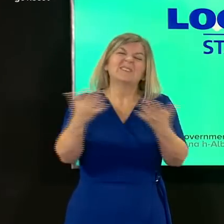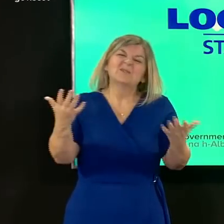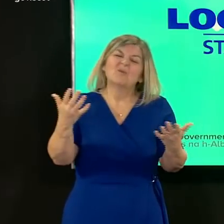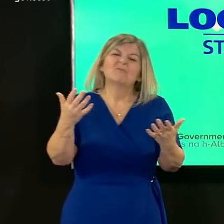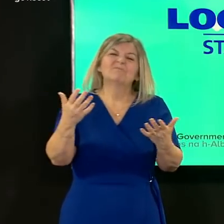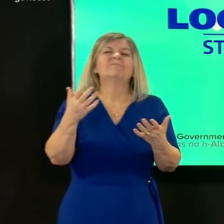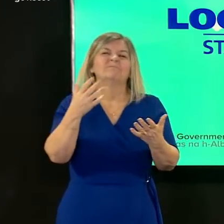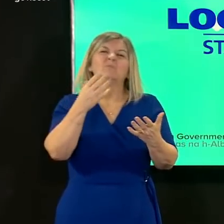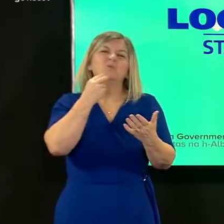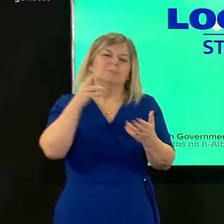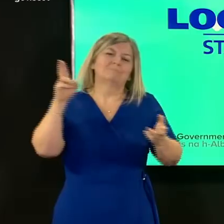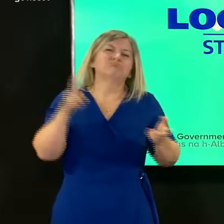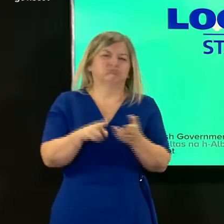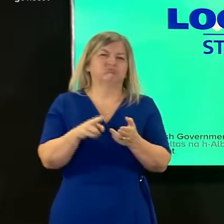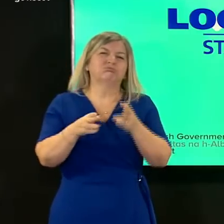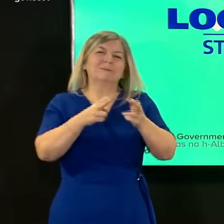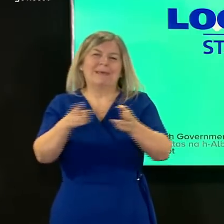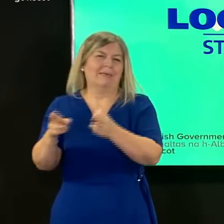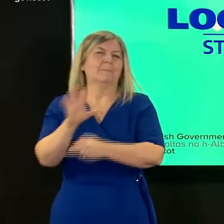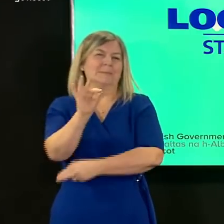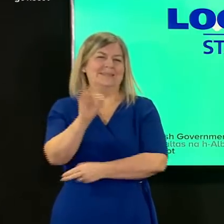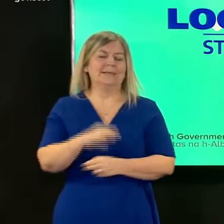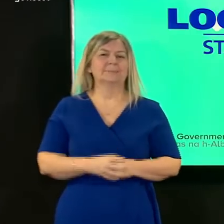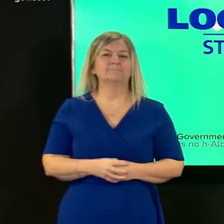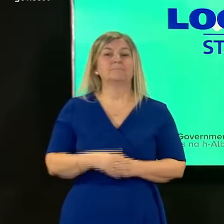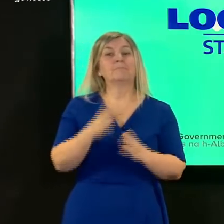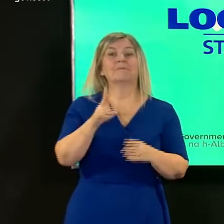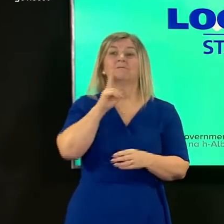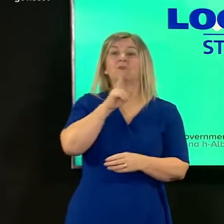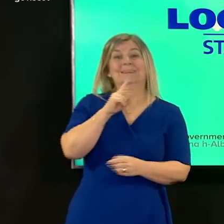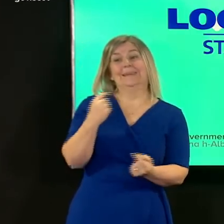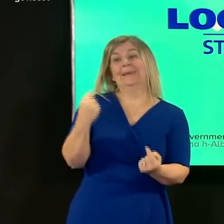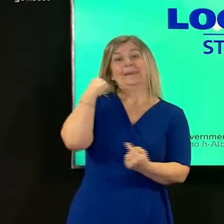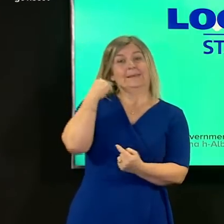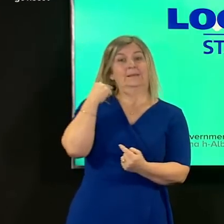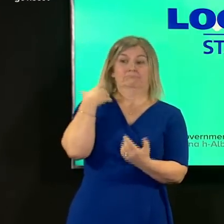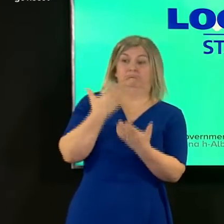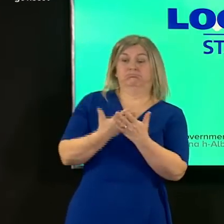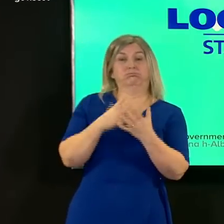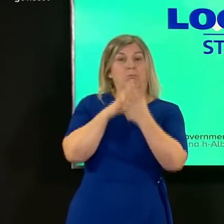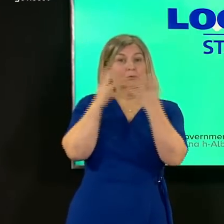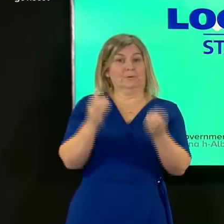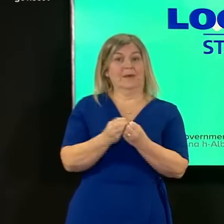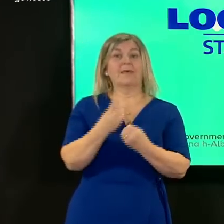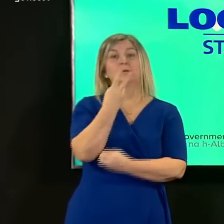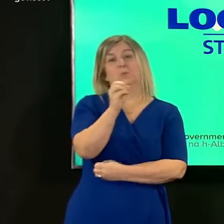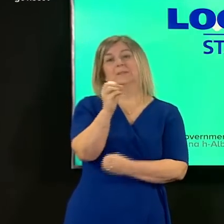since i spoke at friday's briefing a total of 20 deaths have been registered and that takes